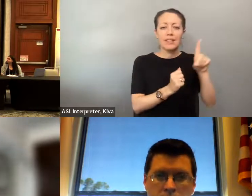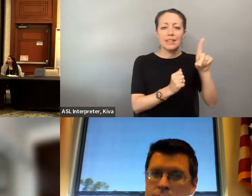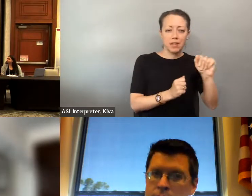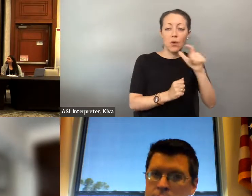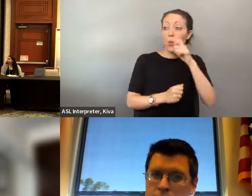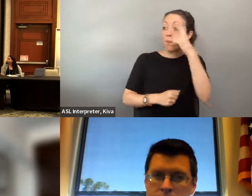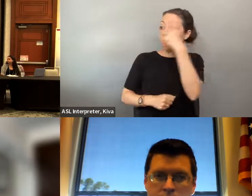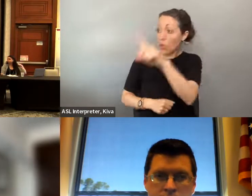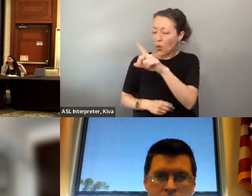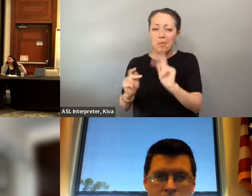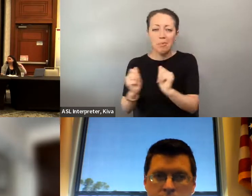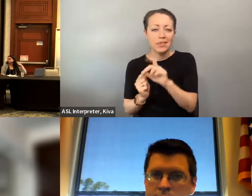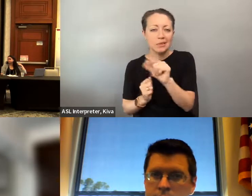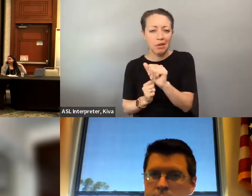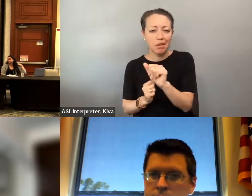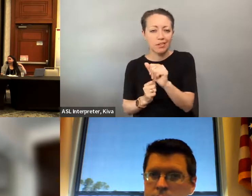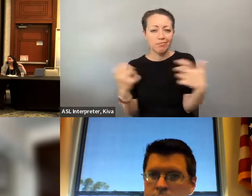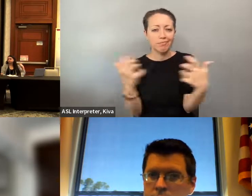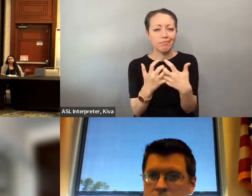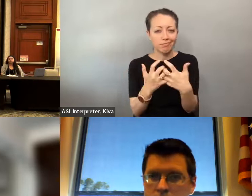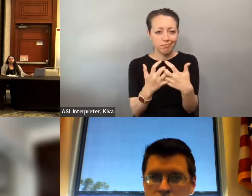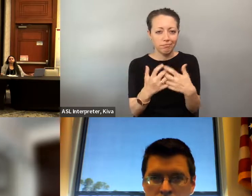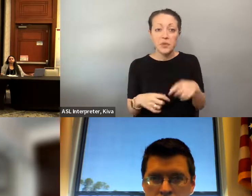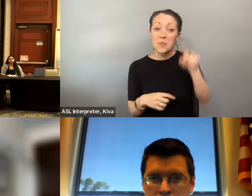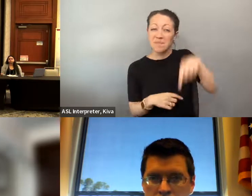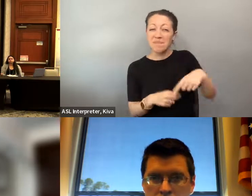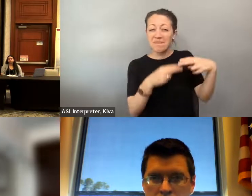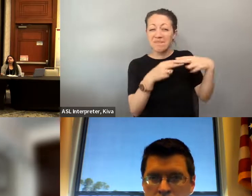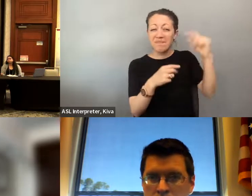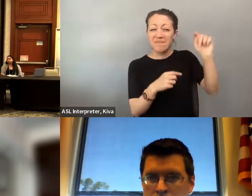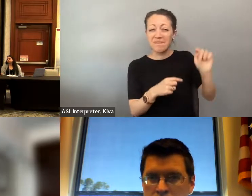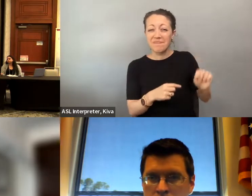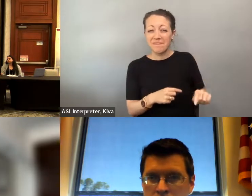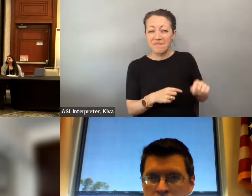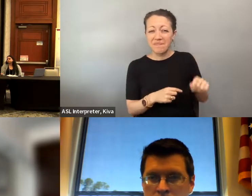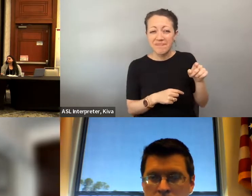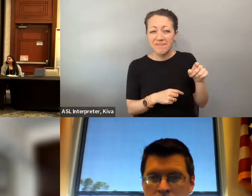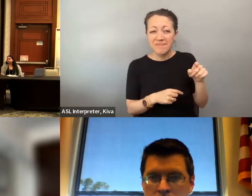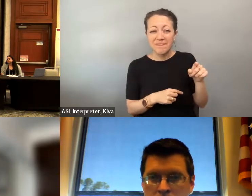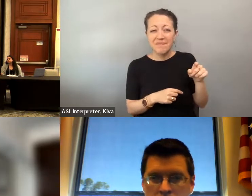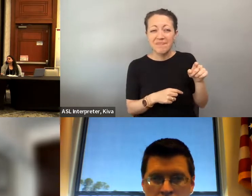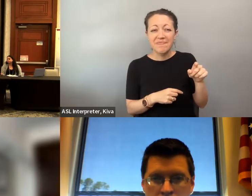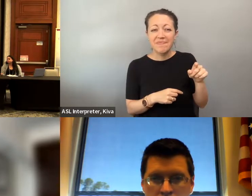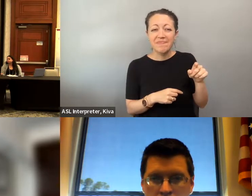Non-profits, and I always say they are 4 people with disabilities, by people, with disabilities. disabilities. They provide core services, which are information referral,